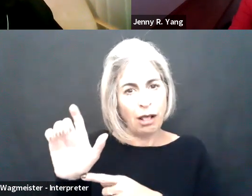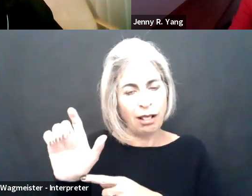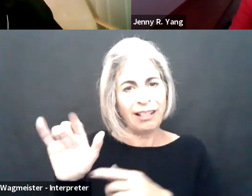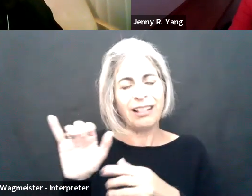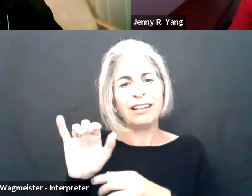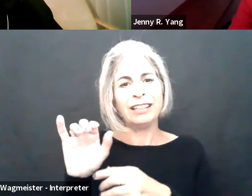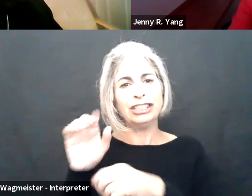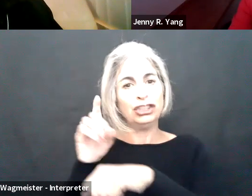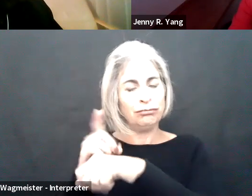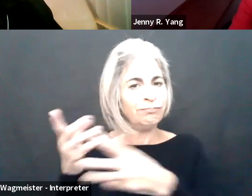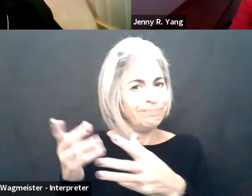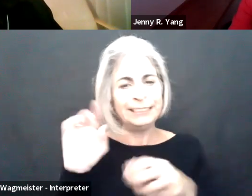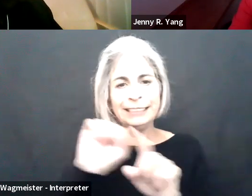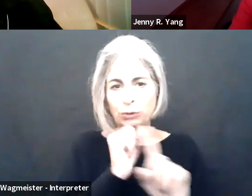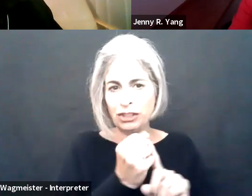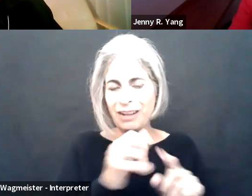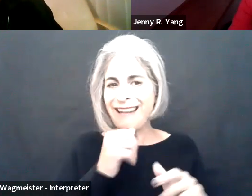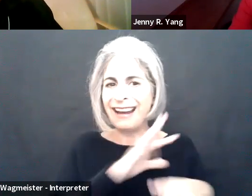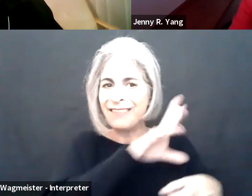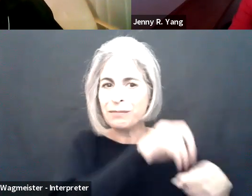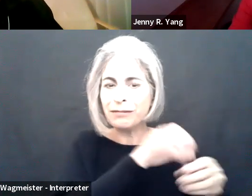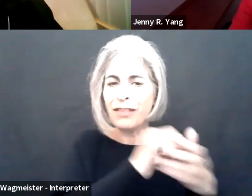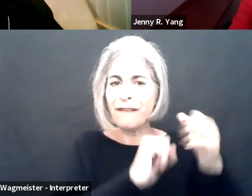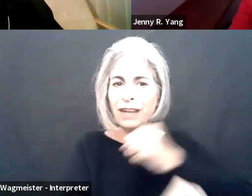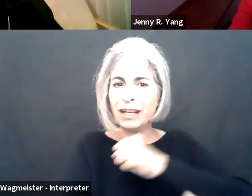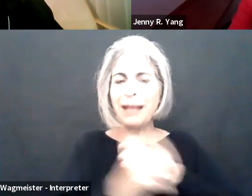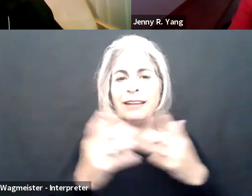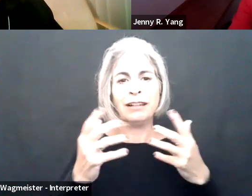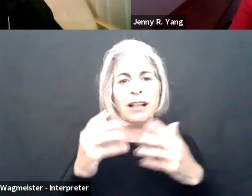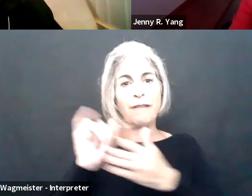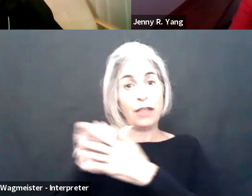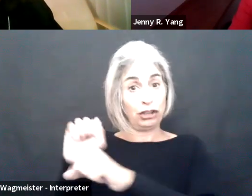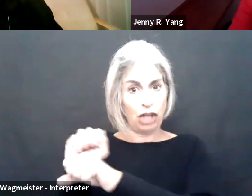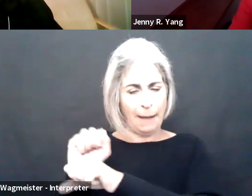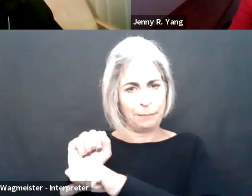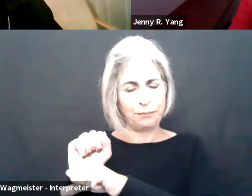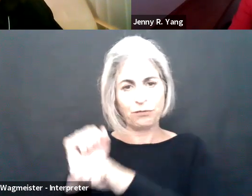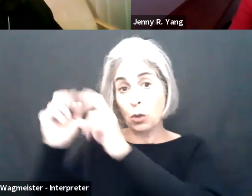fundamental duties and whereas marginal functions are incidental, and they may not be part of the fundamental duties of